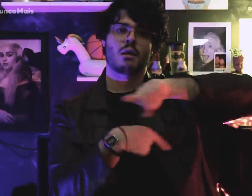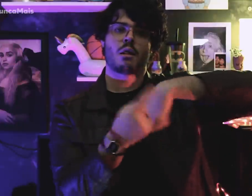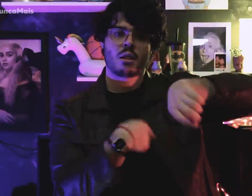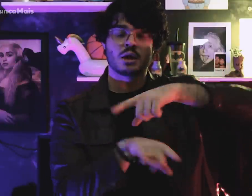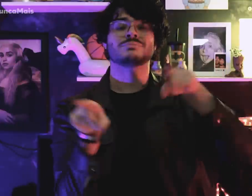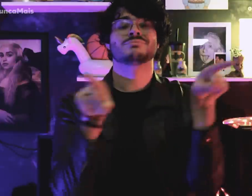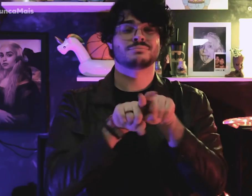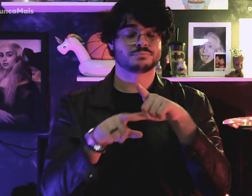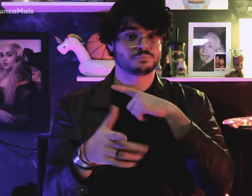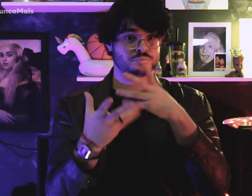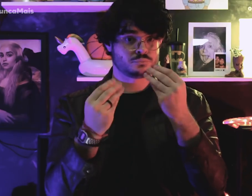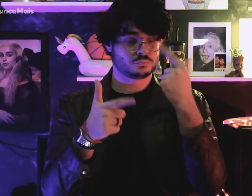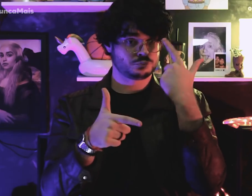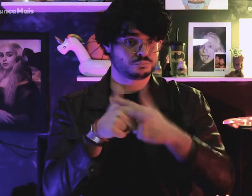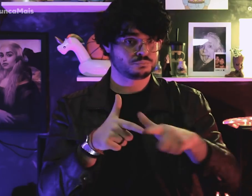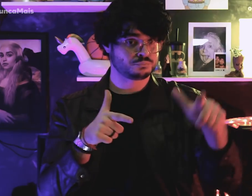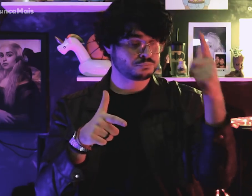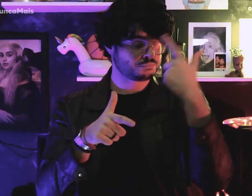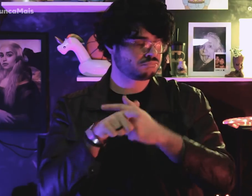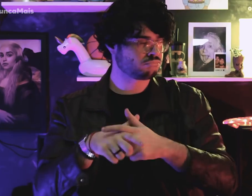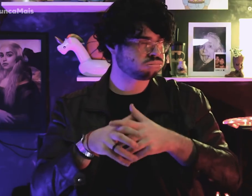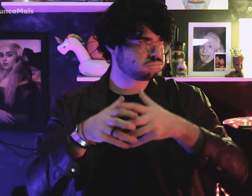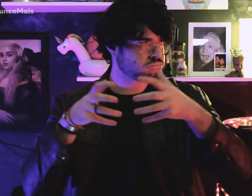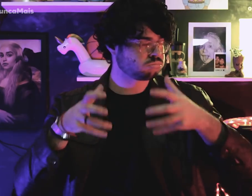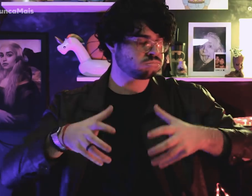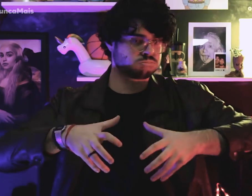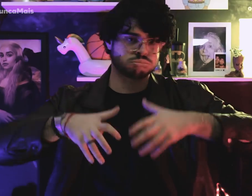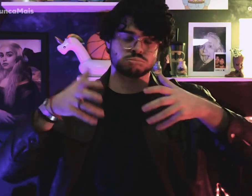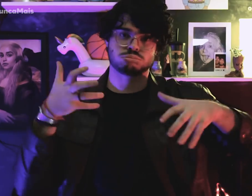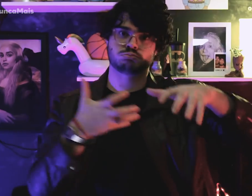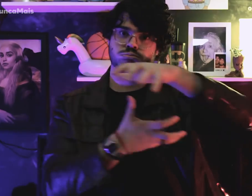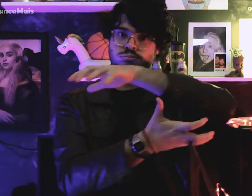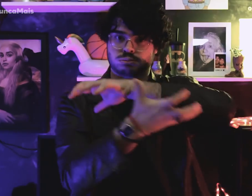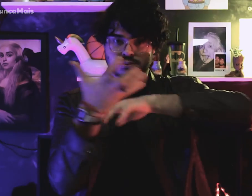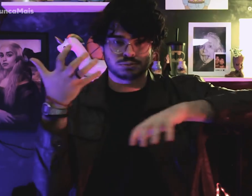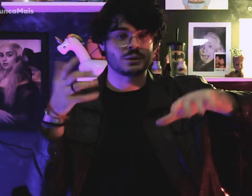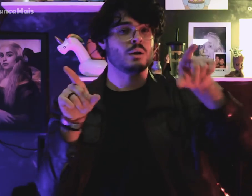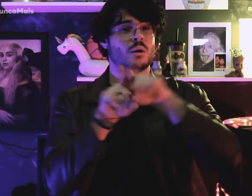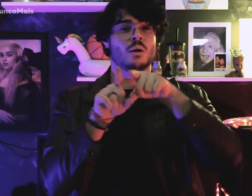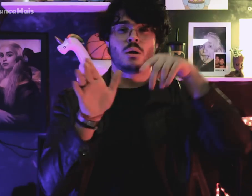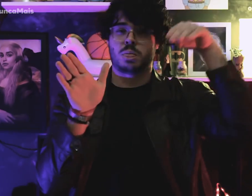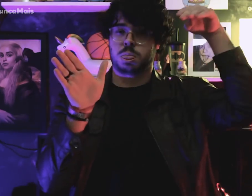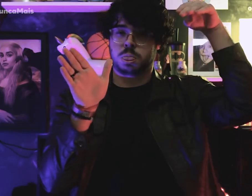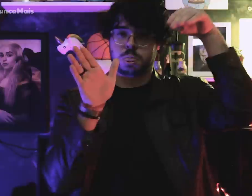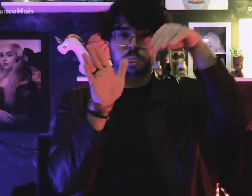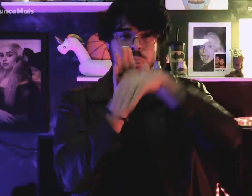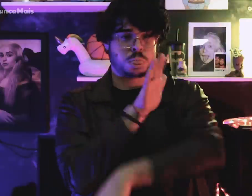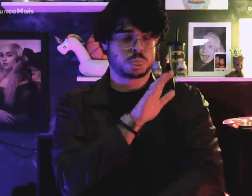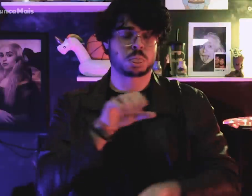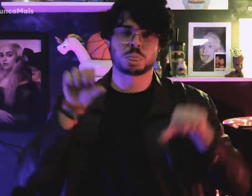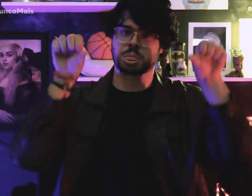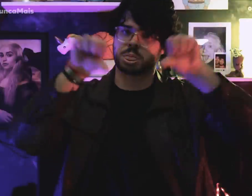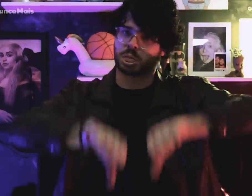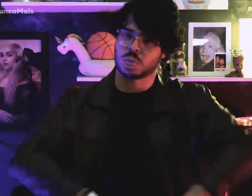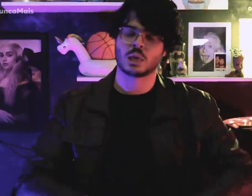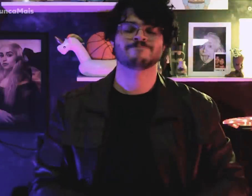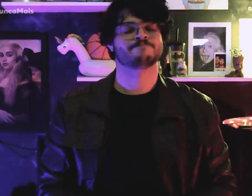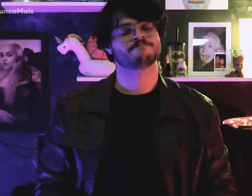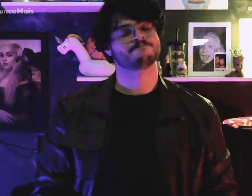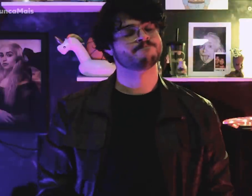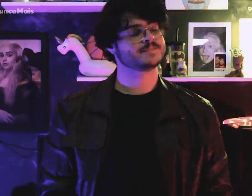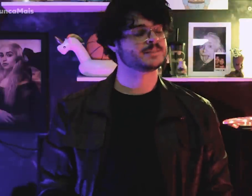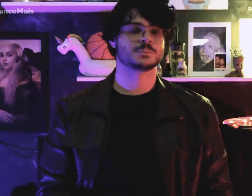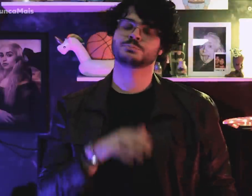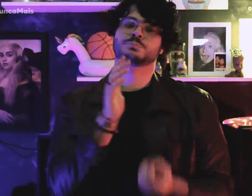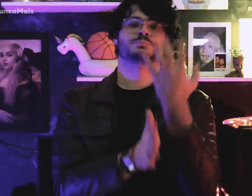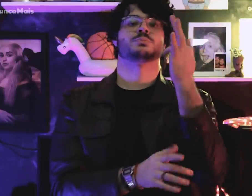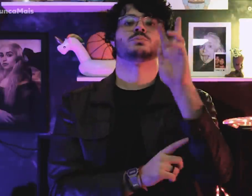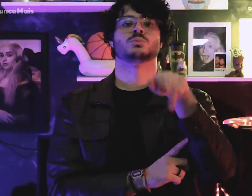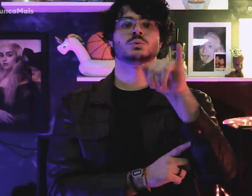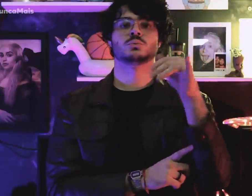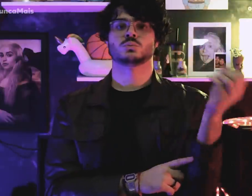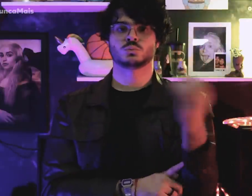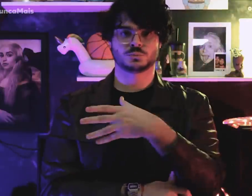and corruption charges in addition to notable inefficiency.